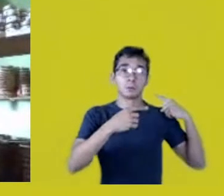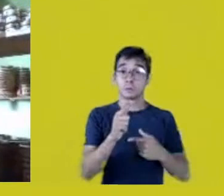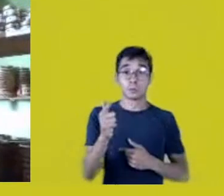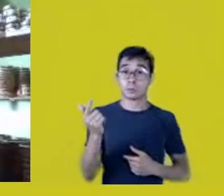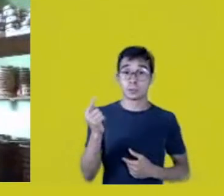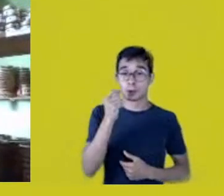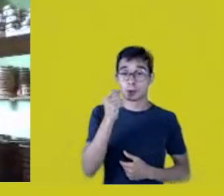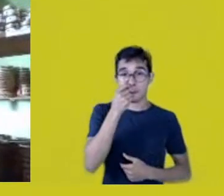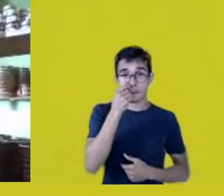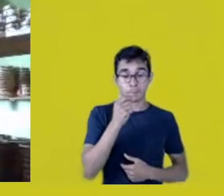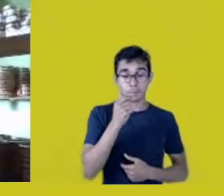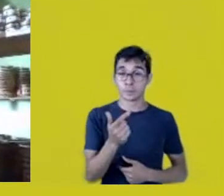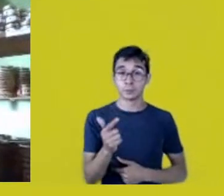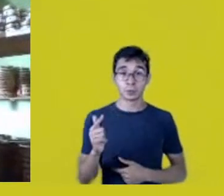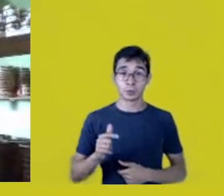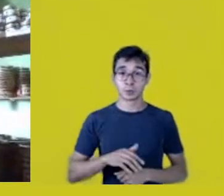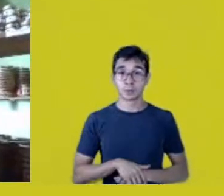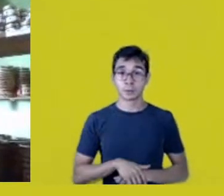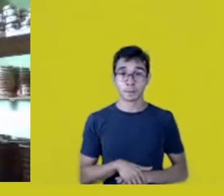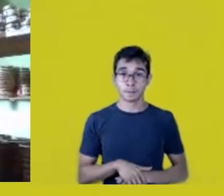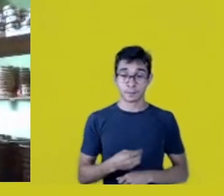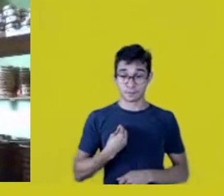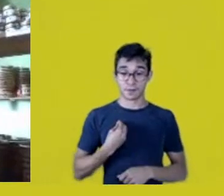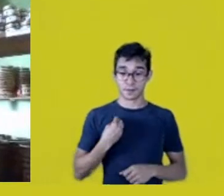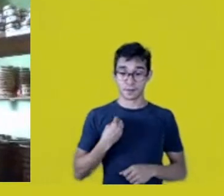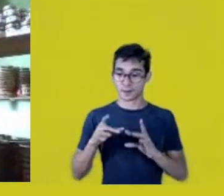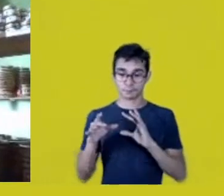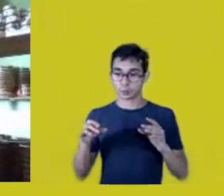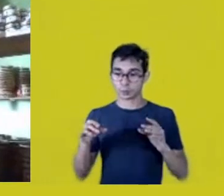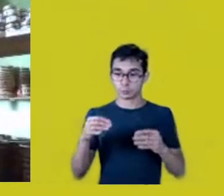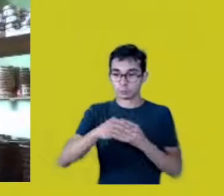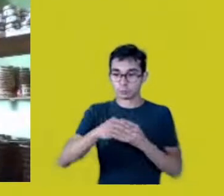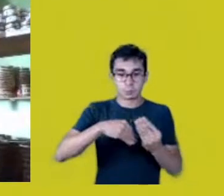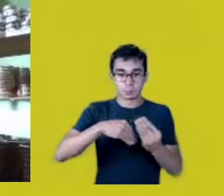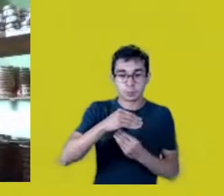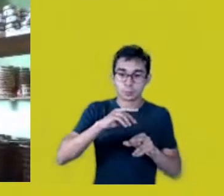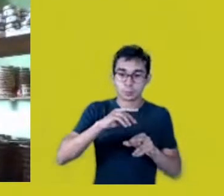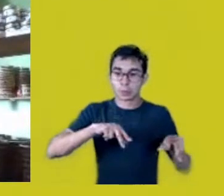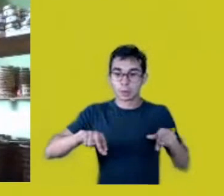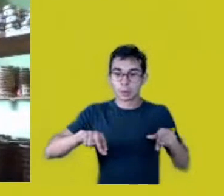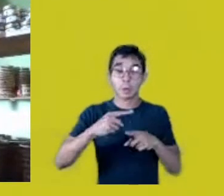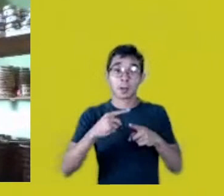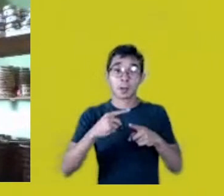and that they were there because our territory had been invaded,